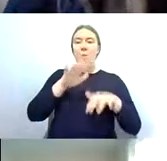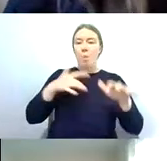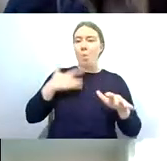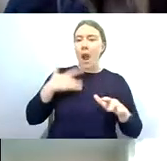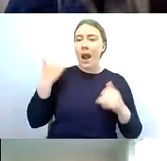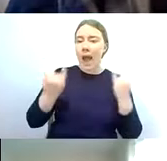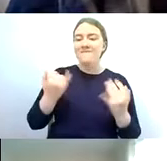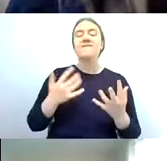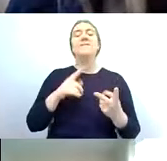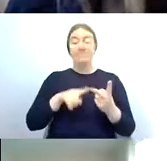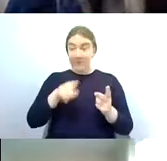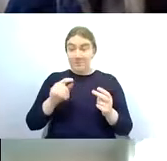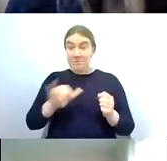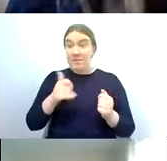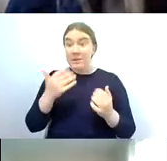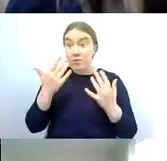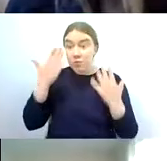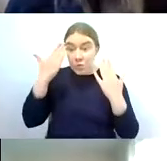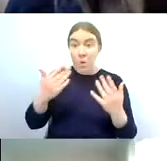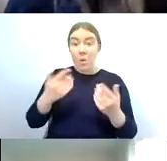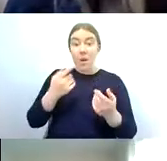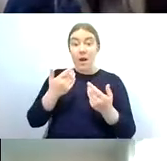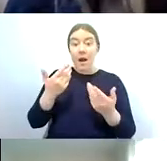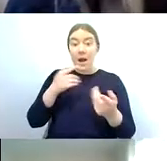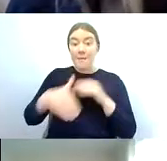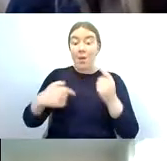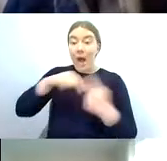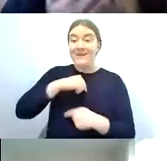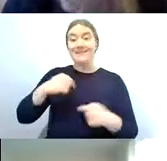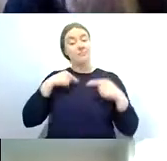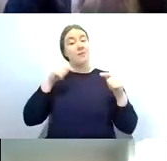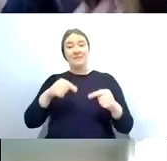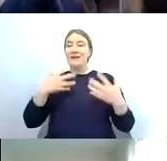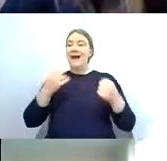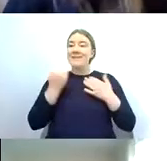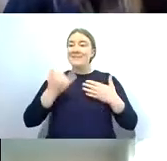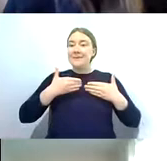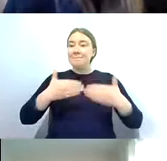don't know much about us is providing fish passage at six barriers on the river severn